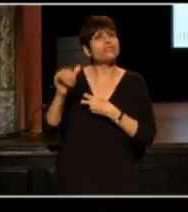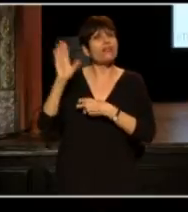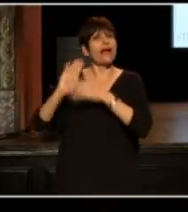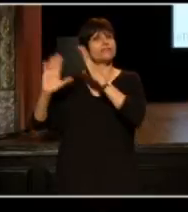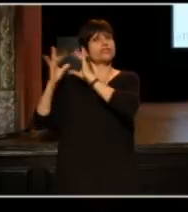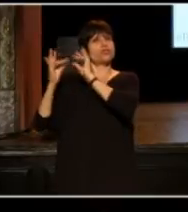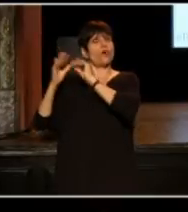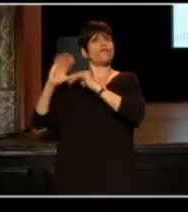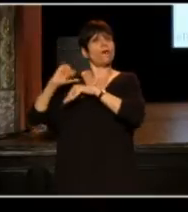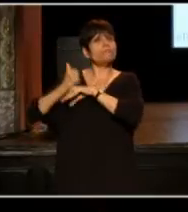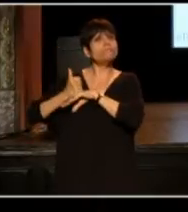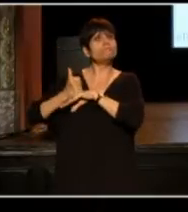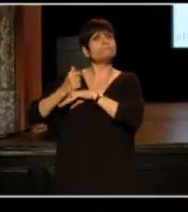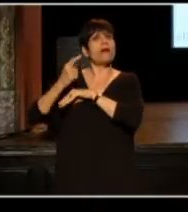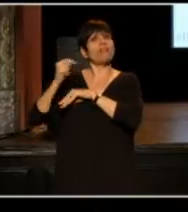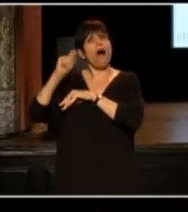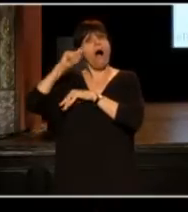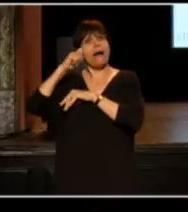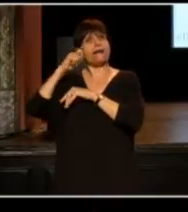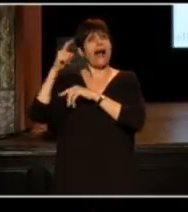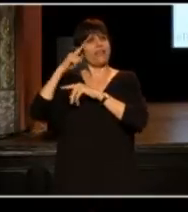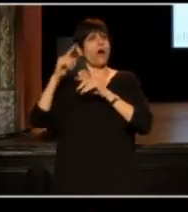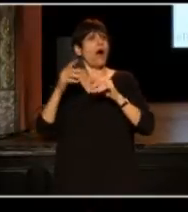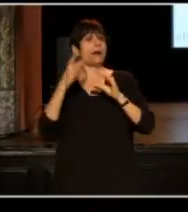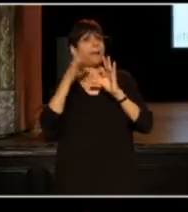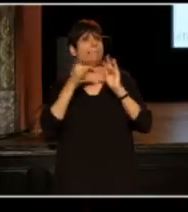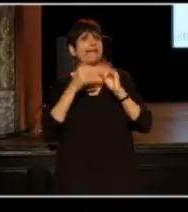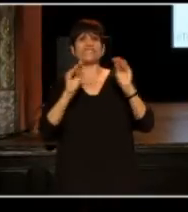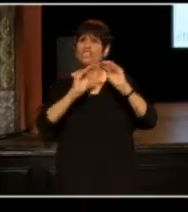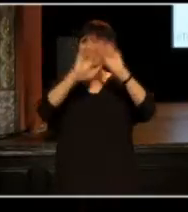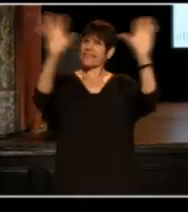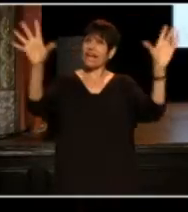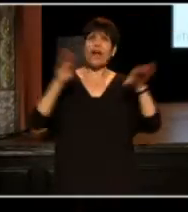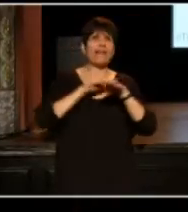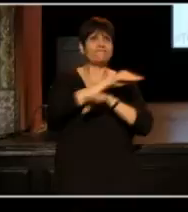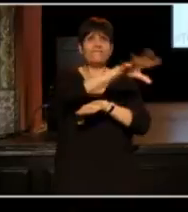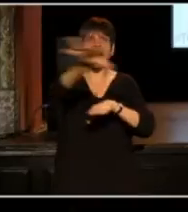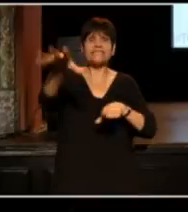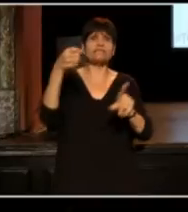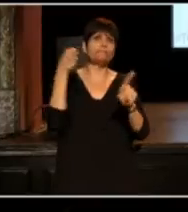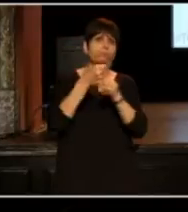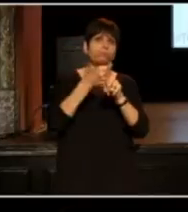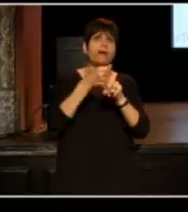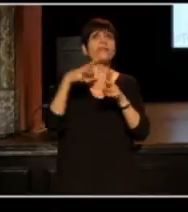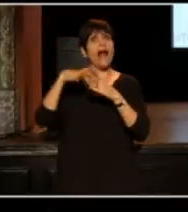into a message that I thought would be as clear and as effective as what I learned from The Onion.